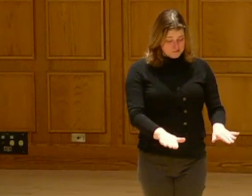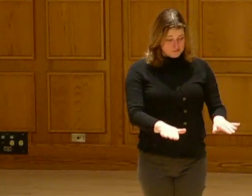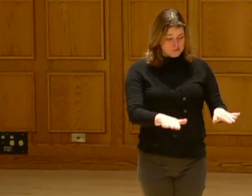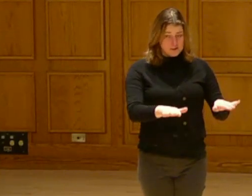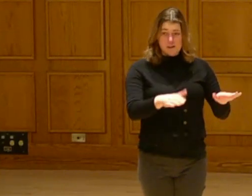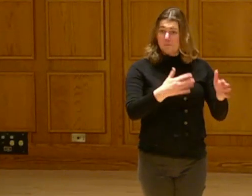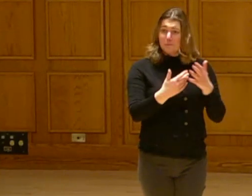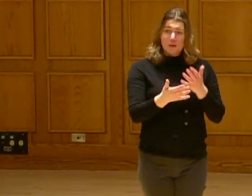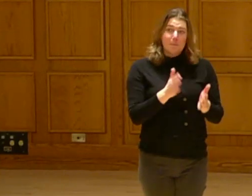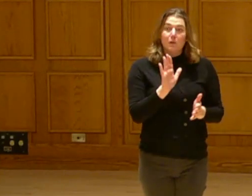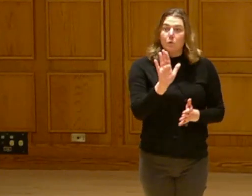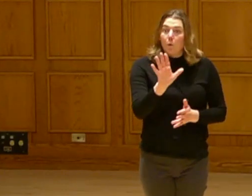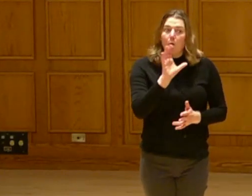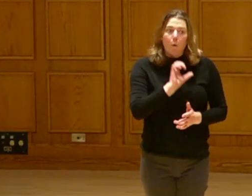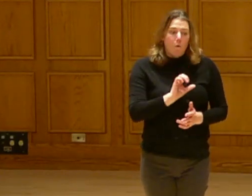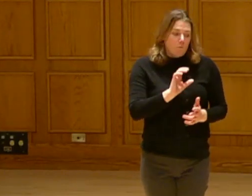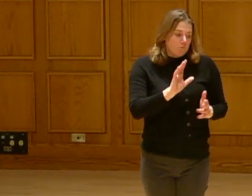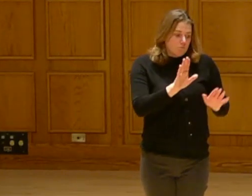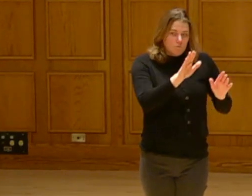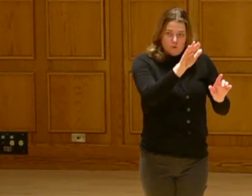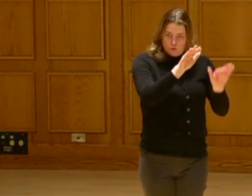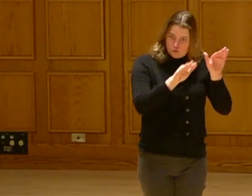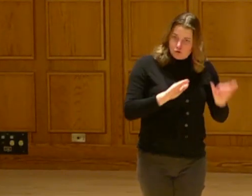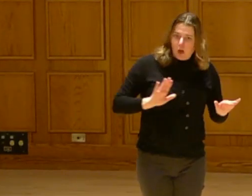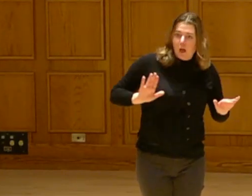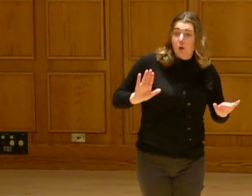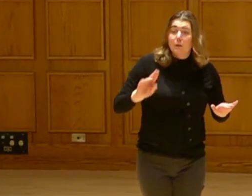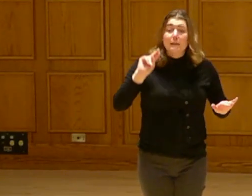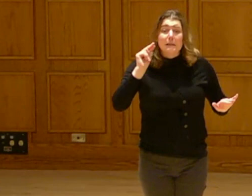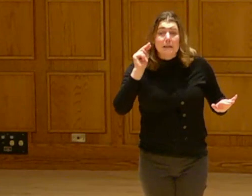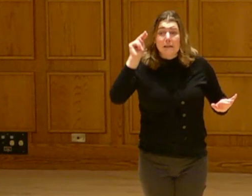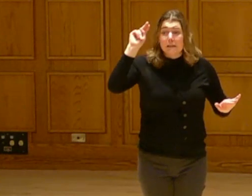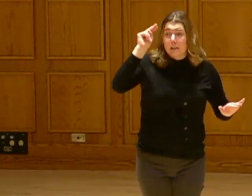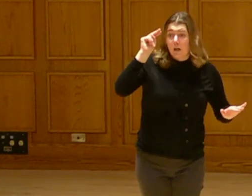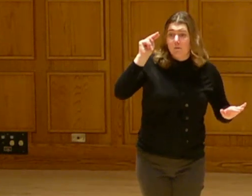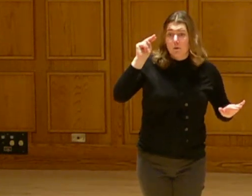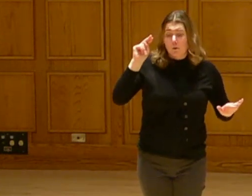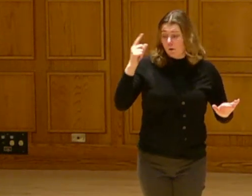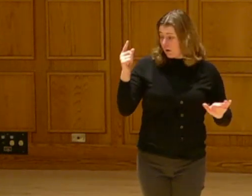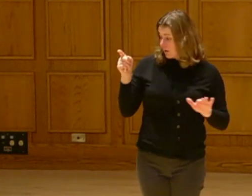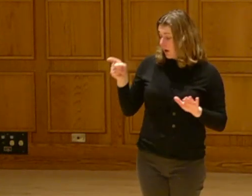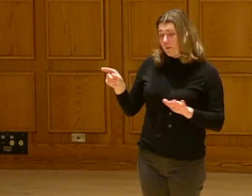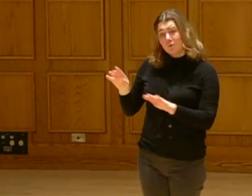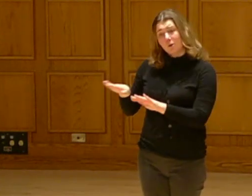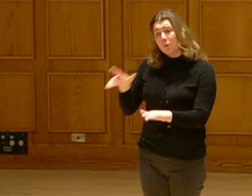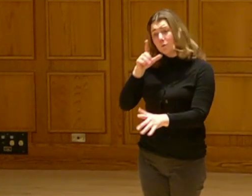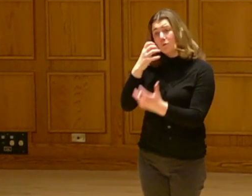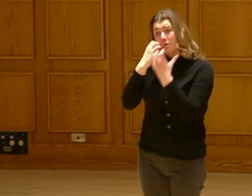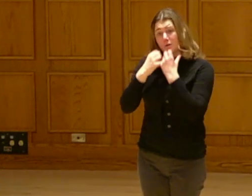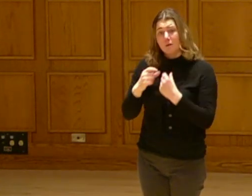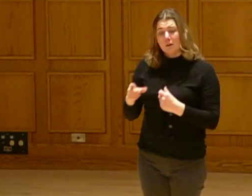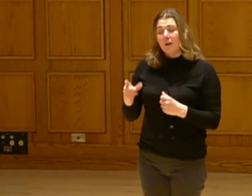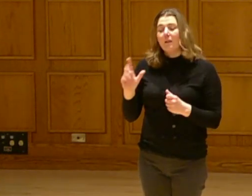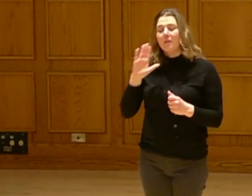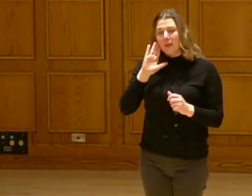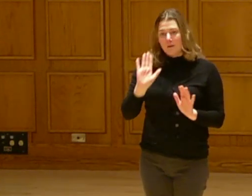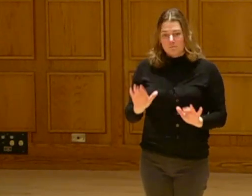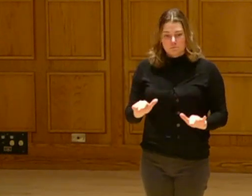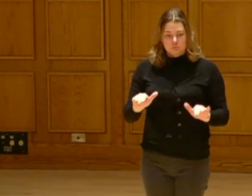Whether that's a biological child or a niece or nephew or another loved one who is coming behind you.